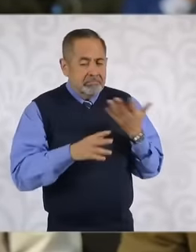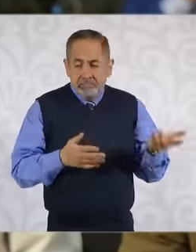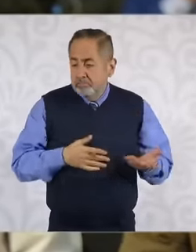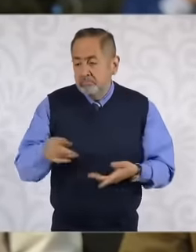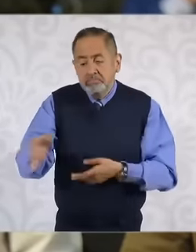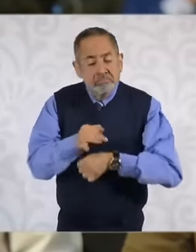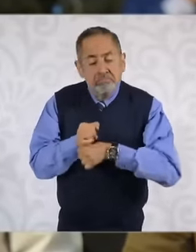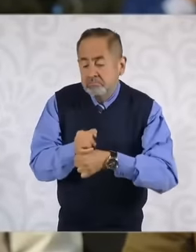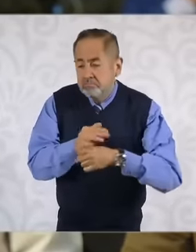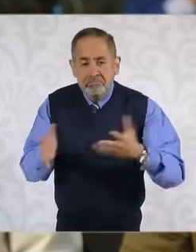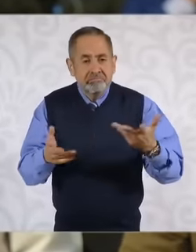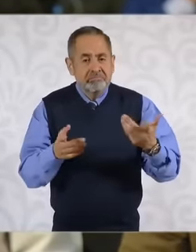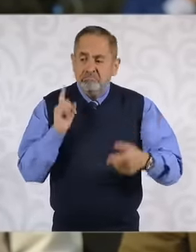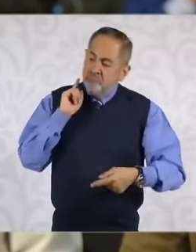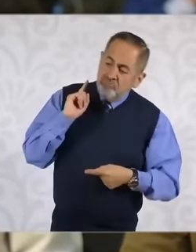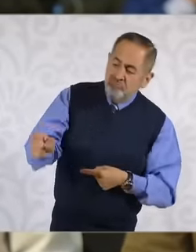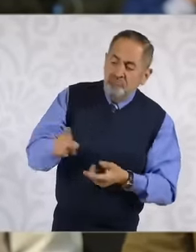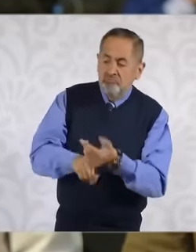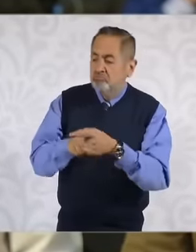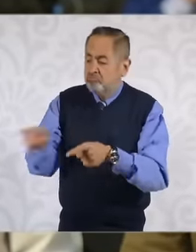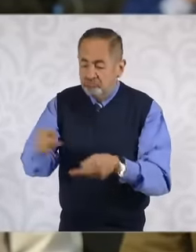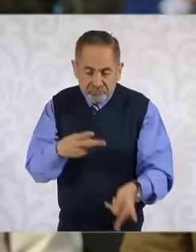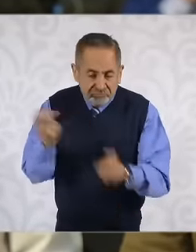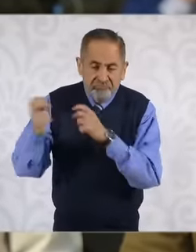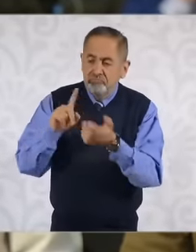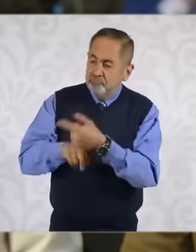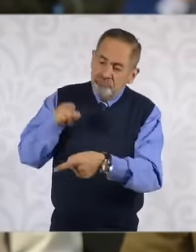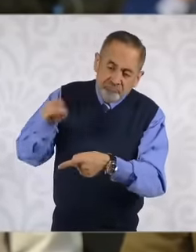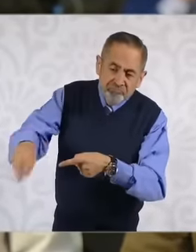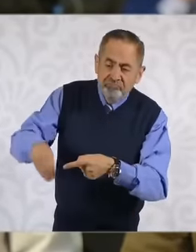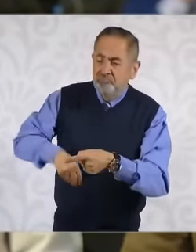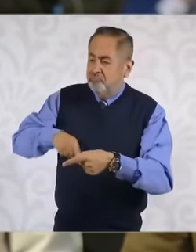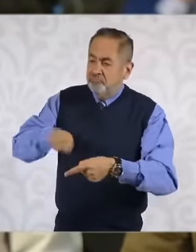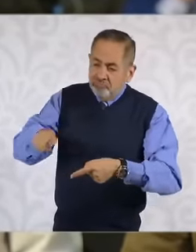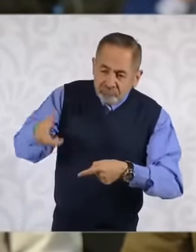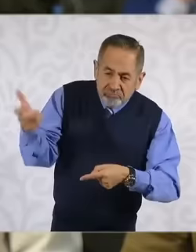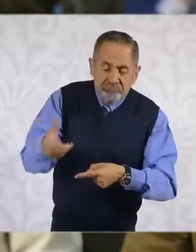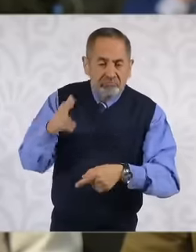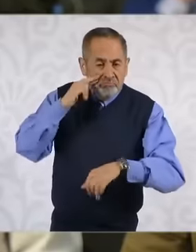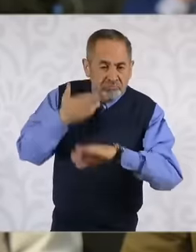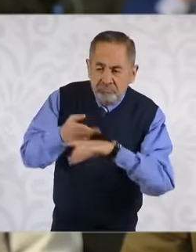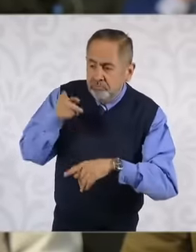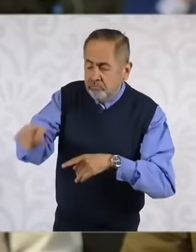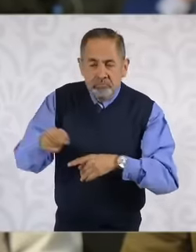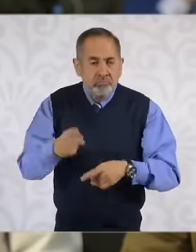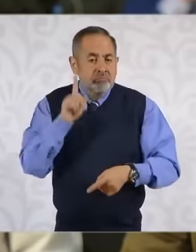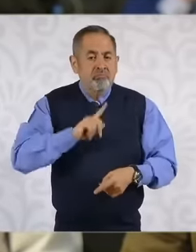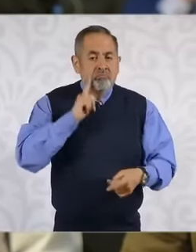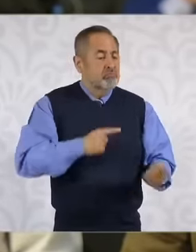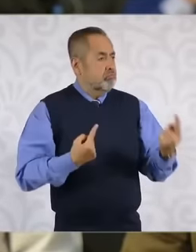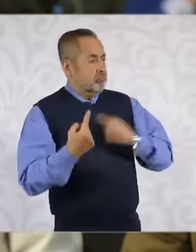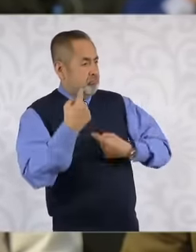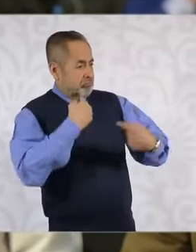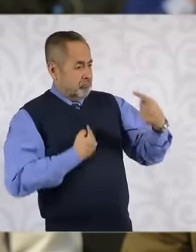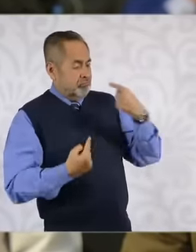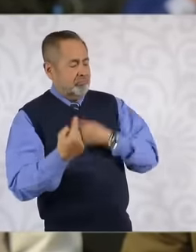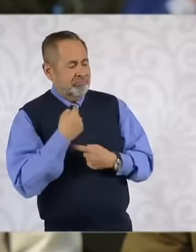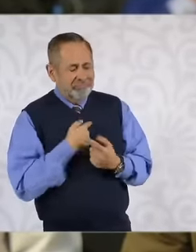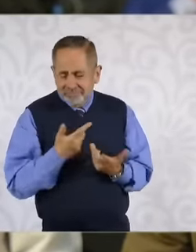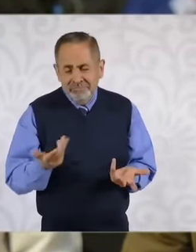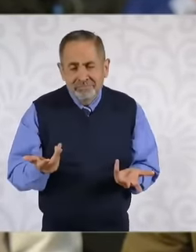they accuse them even of robbery when they accuse them of many other issues I don't know how